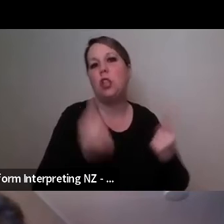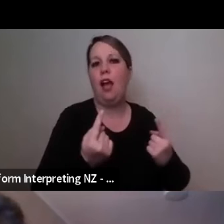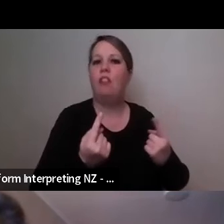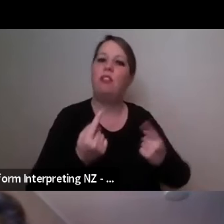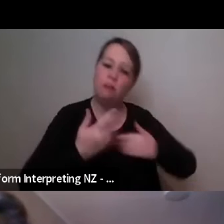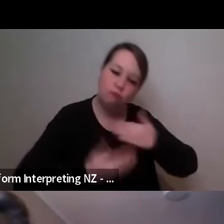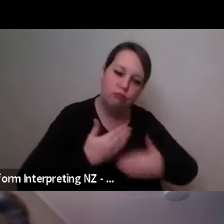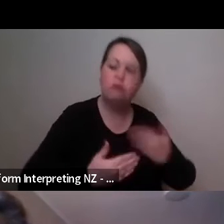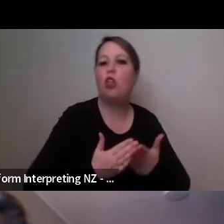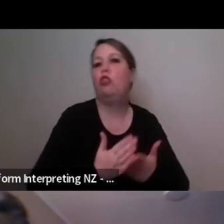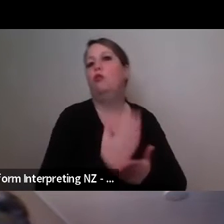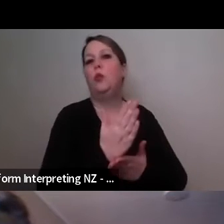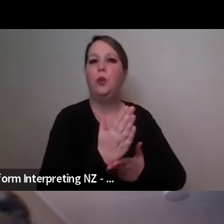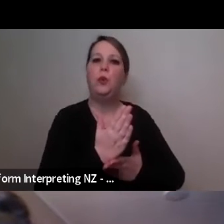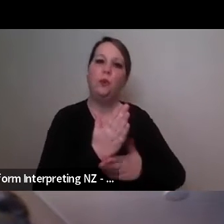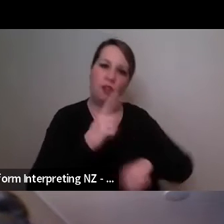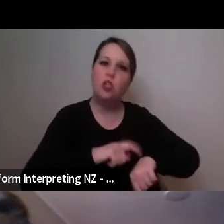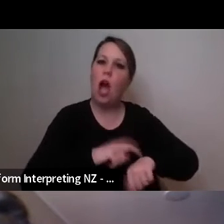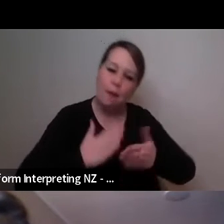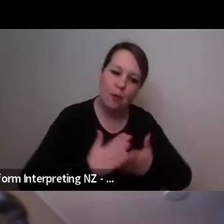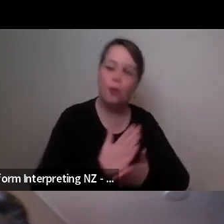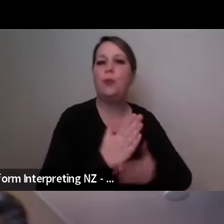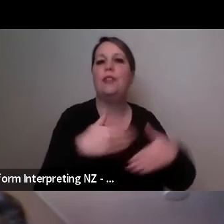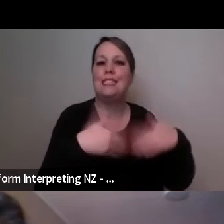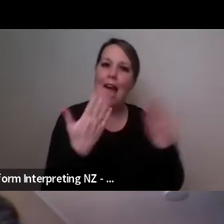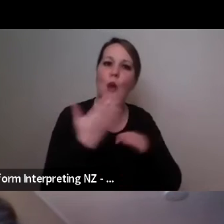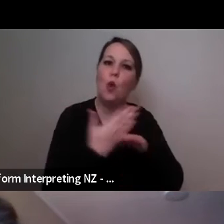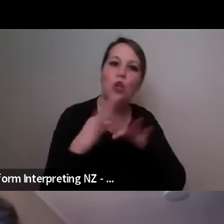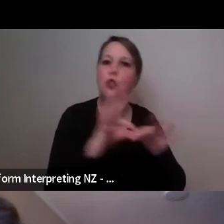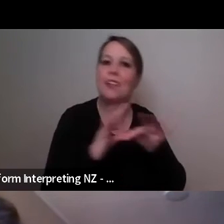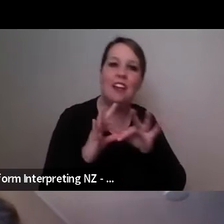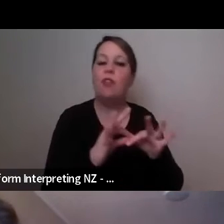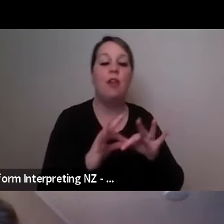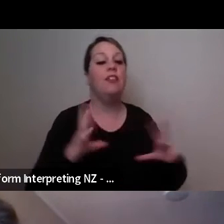uh with where people are at uh they're what are the highlights from that day what are the things